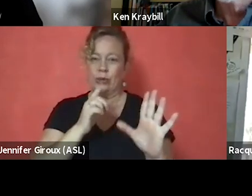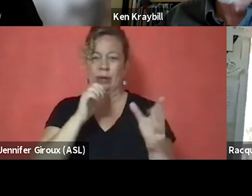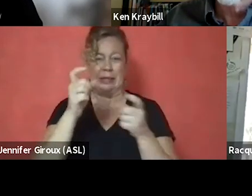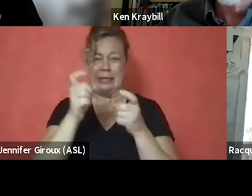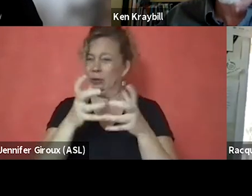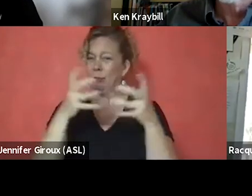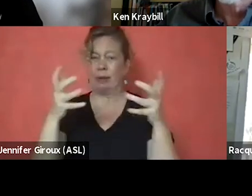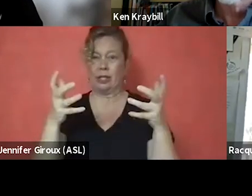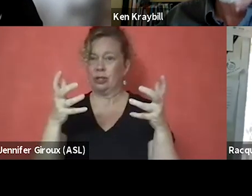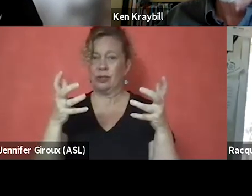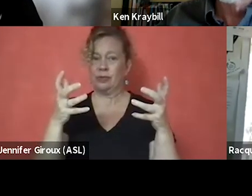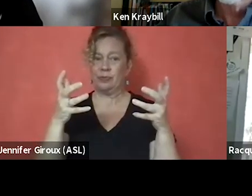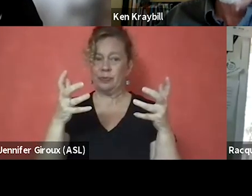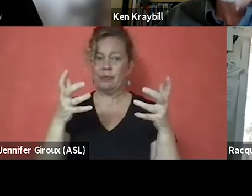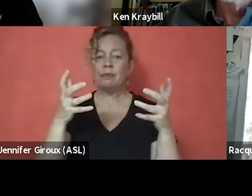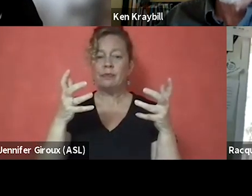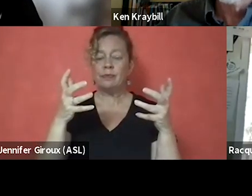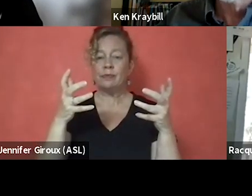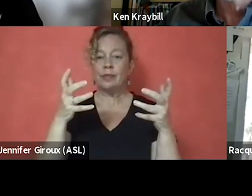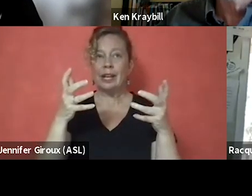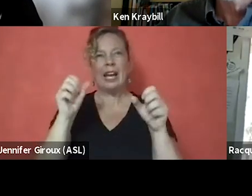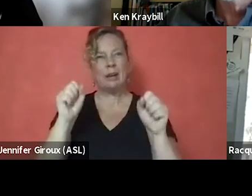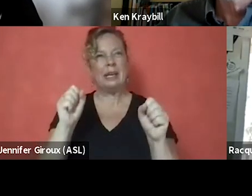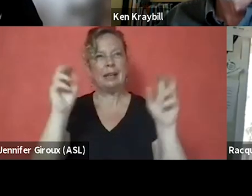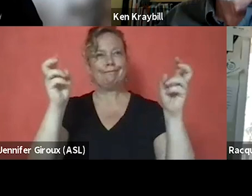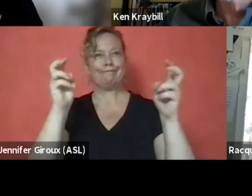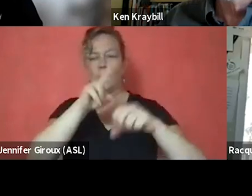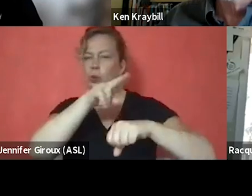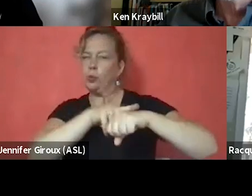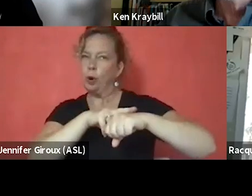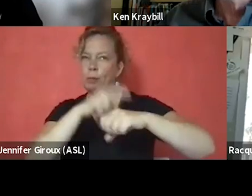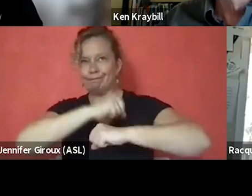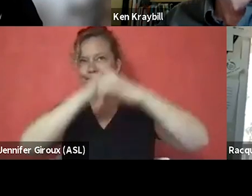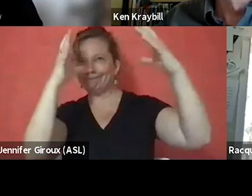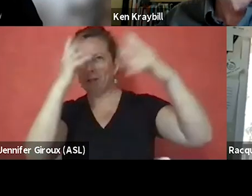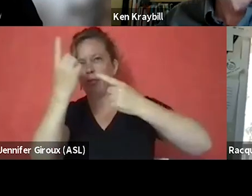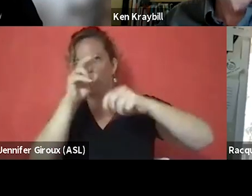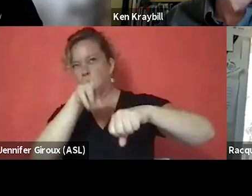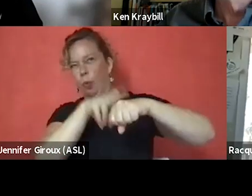because I can kind of be normal or at least what I pictured or what I thought was normal.